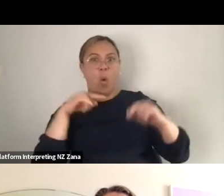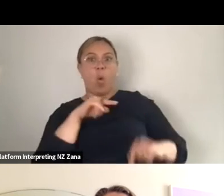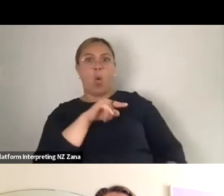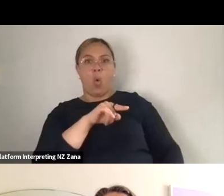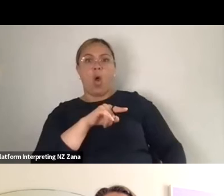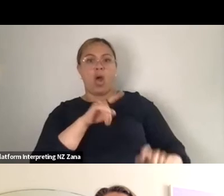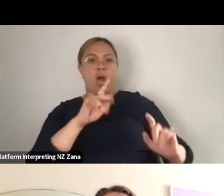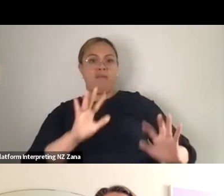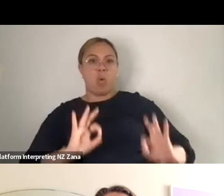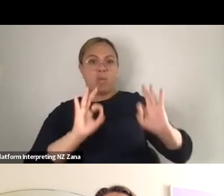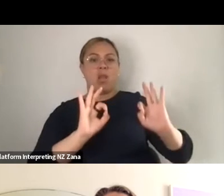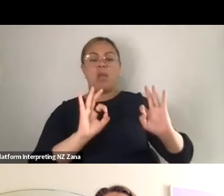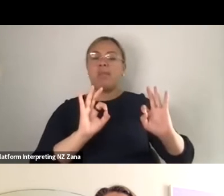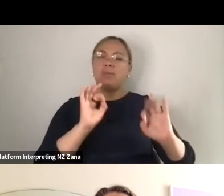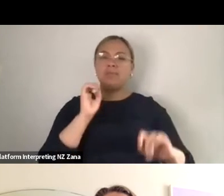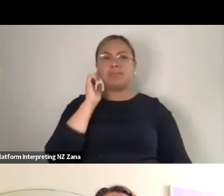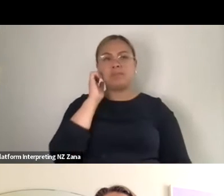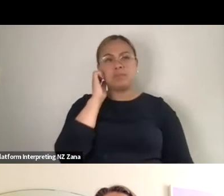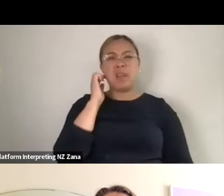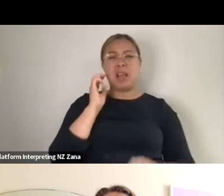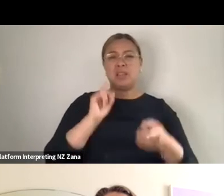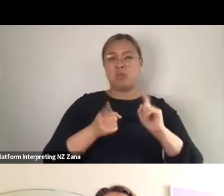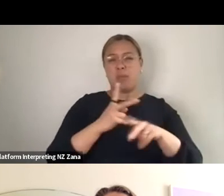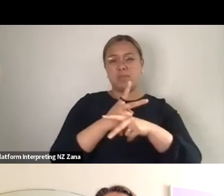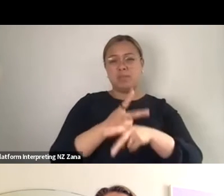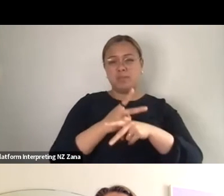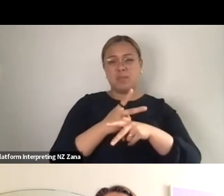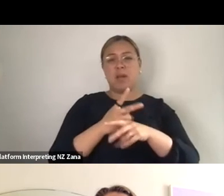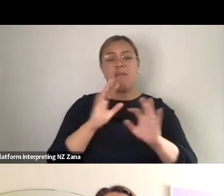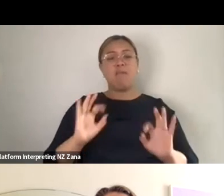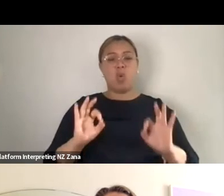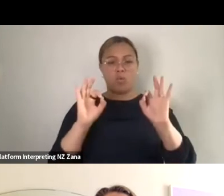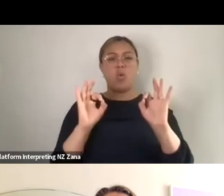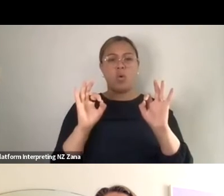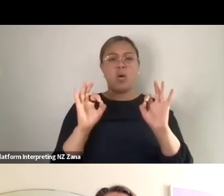like sometimes it's been a formal thing, like literally also I've paid someone to